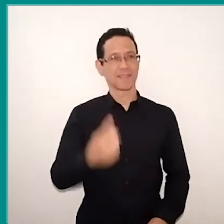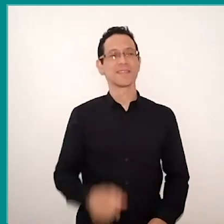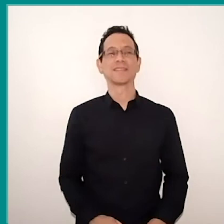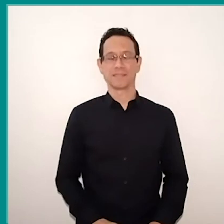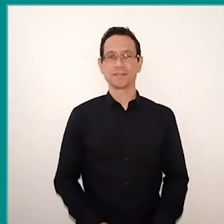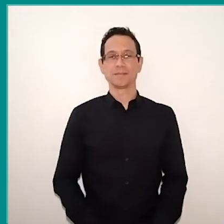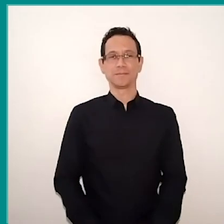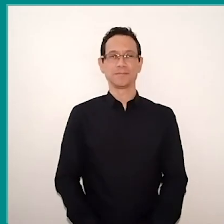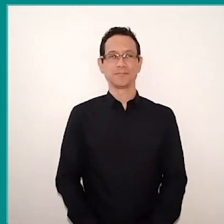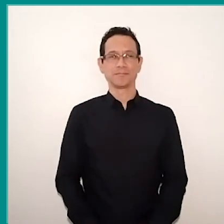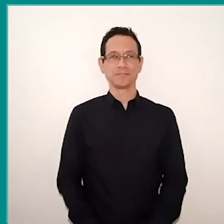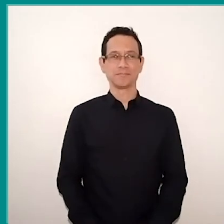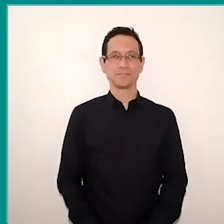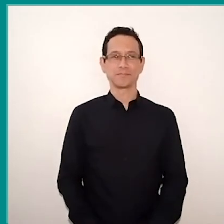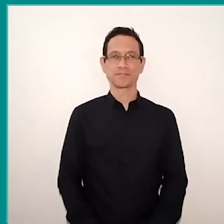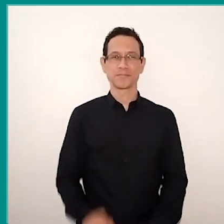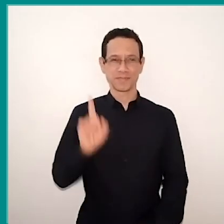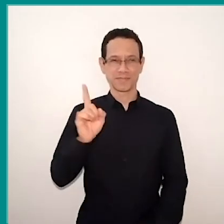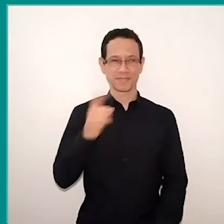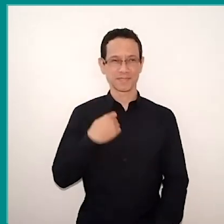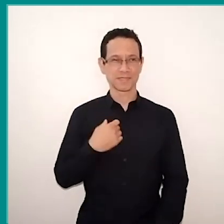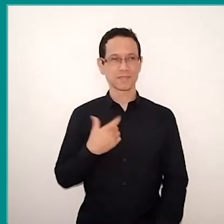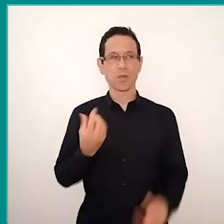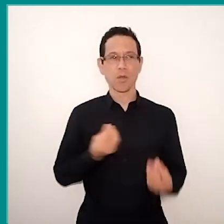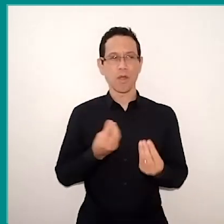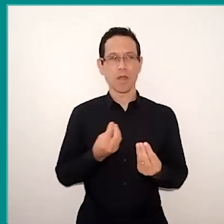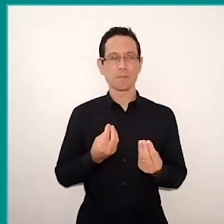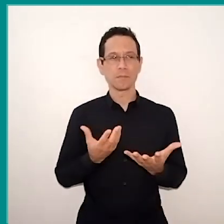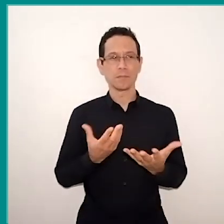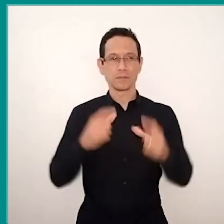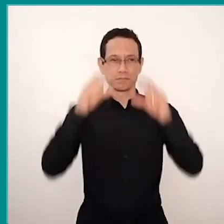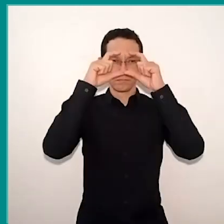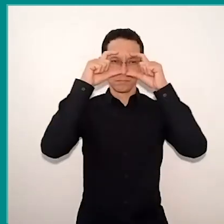Here they are working on this tactile reading, are still blindfolded, and each one is with… two students,